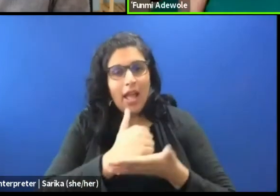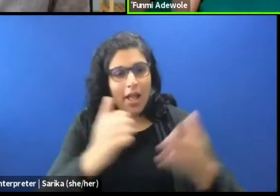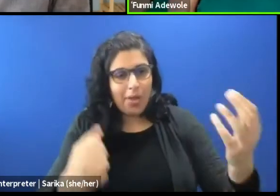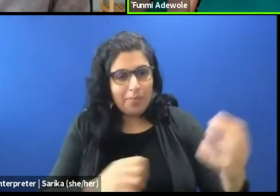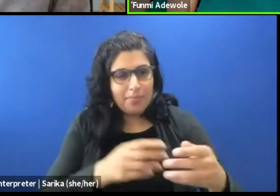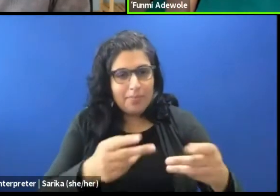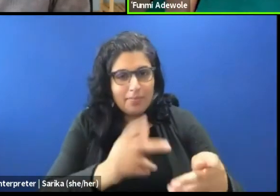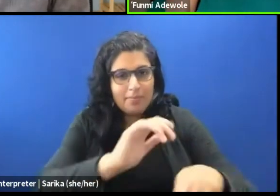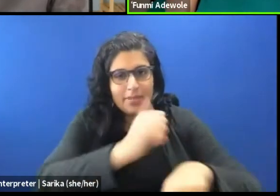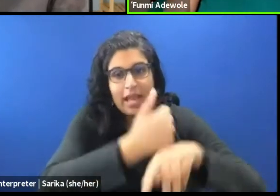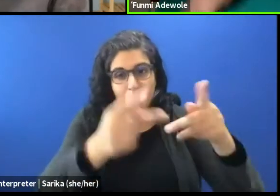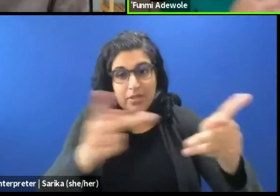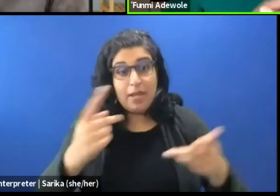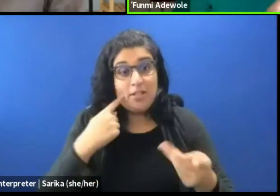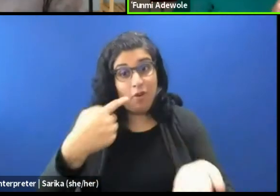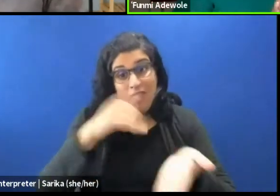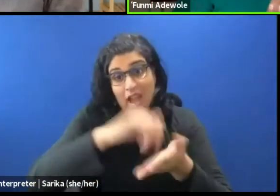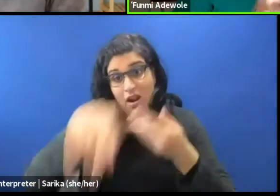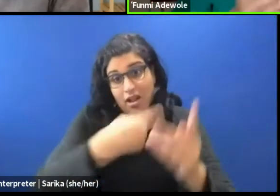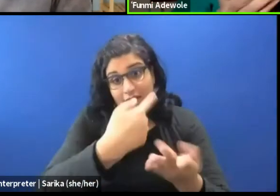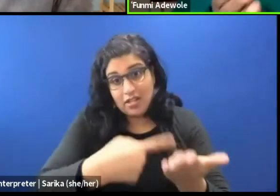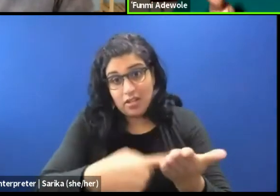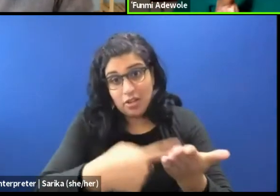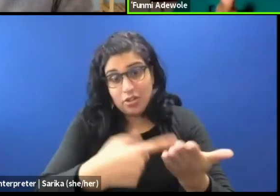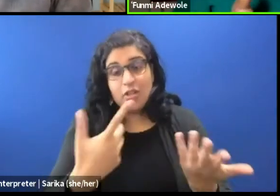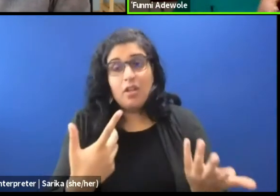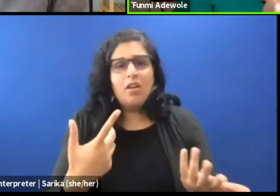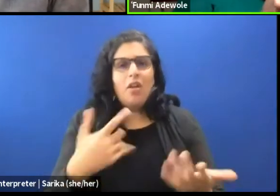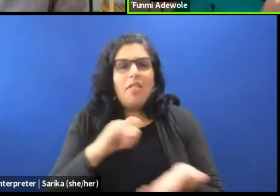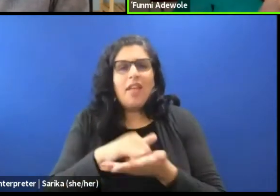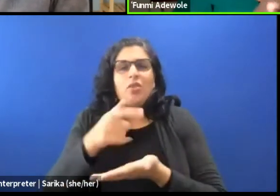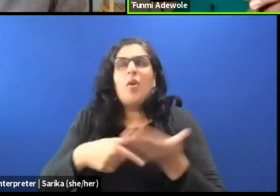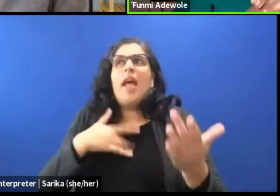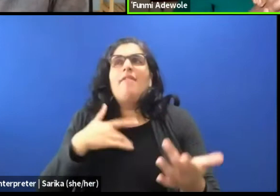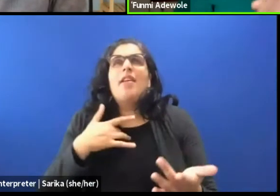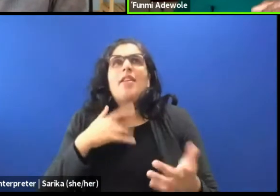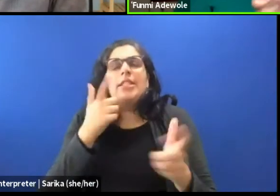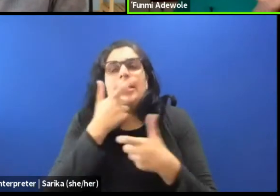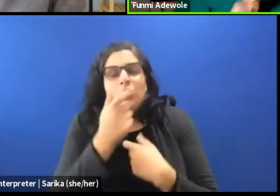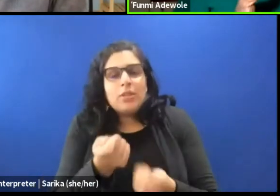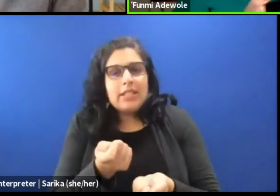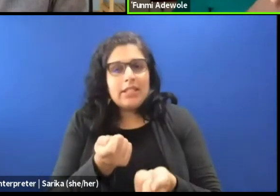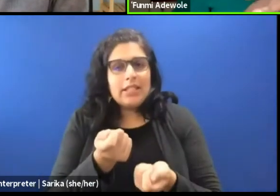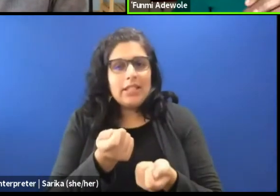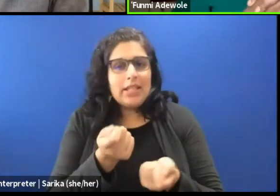So that is one thing I am finding interesting and quite exciting here.